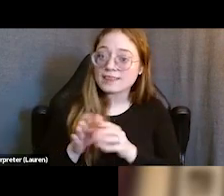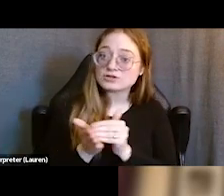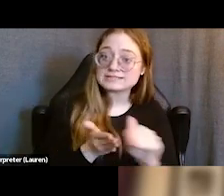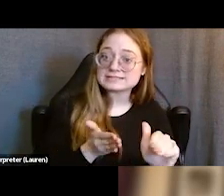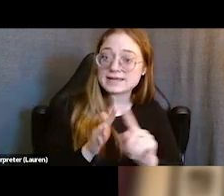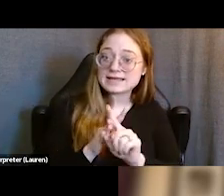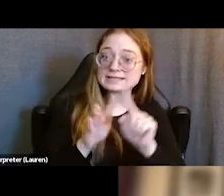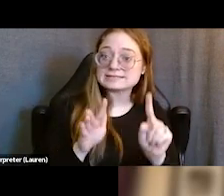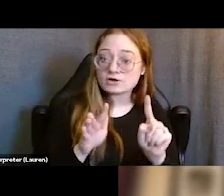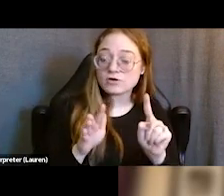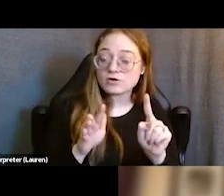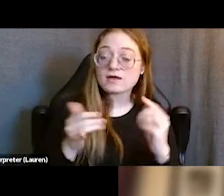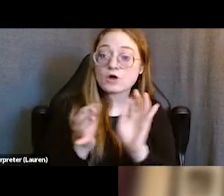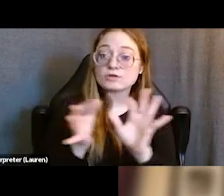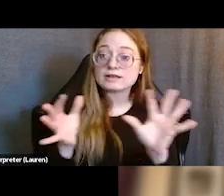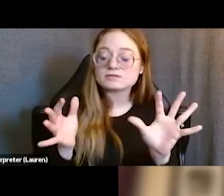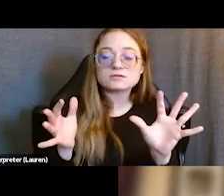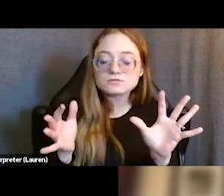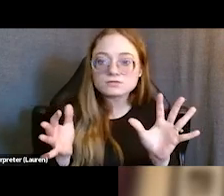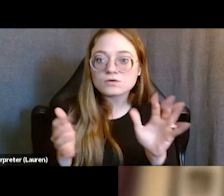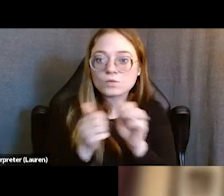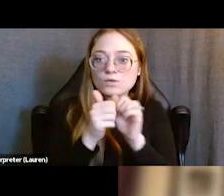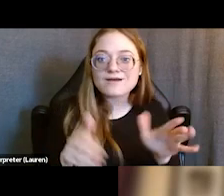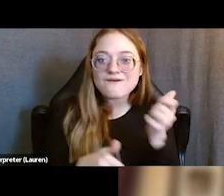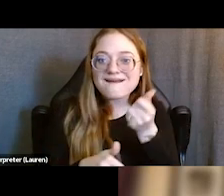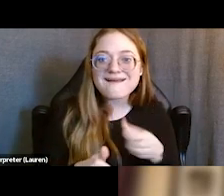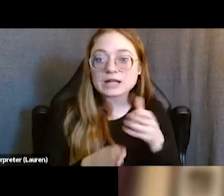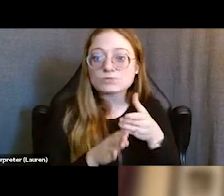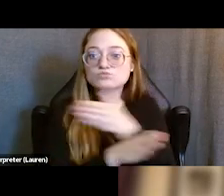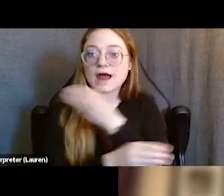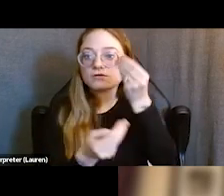are being released without any prior knowledge in some cases